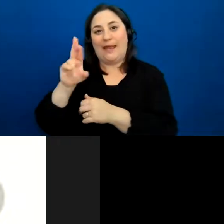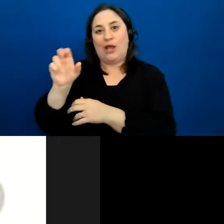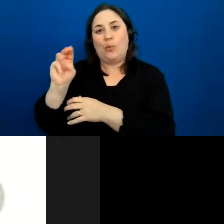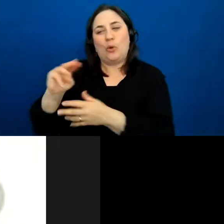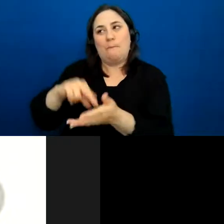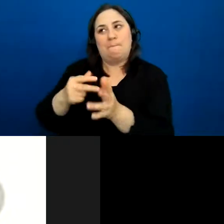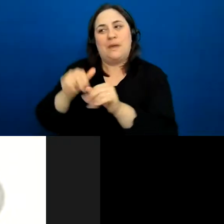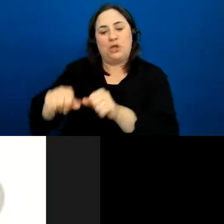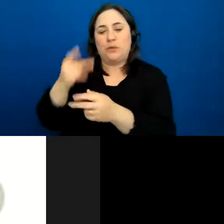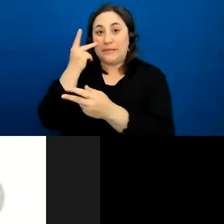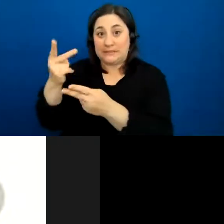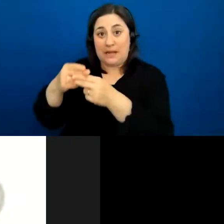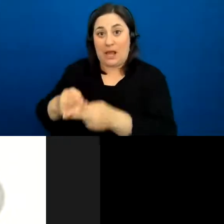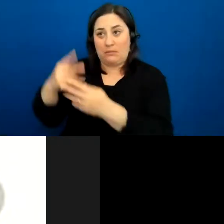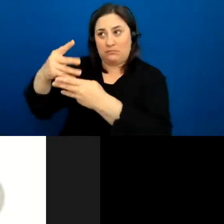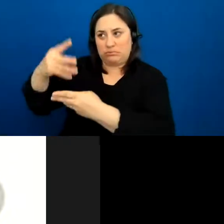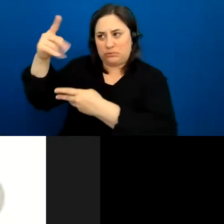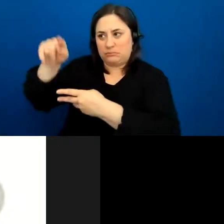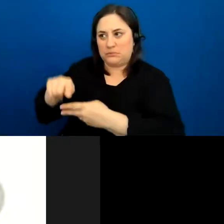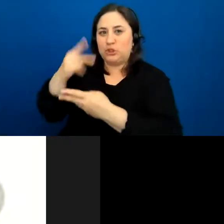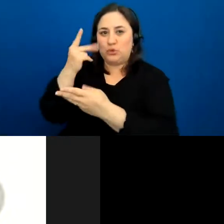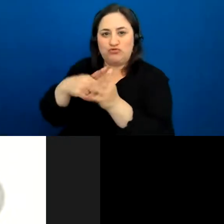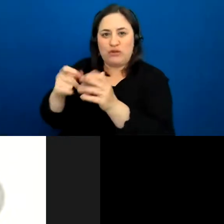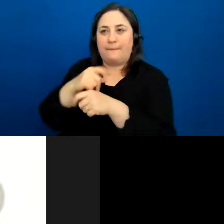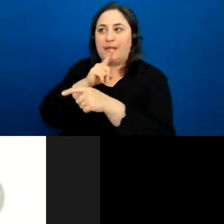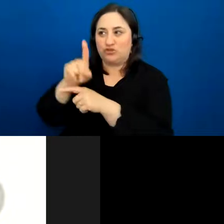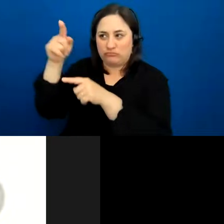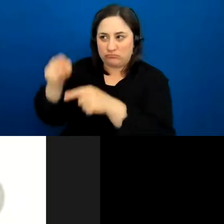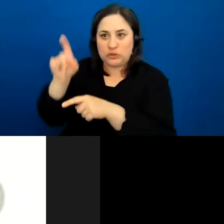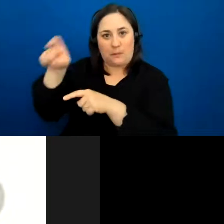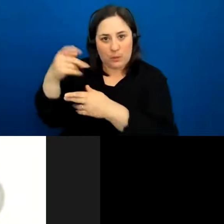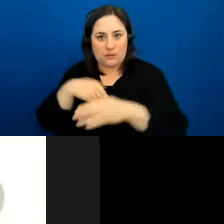stagger in all over the place and kind of interrupting the session.